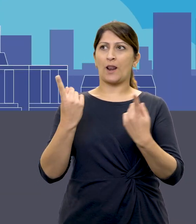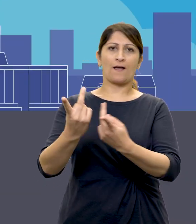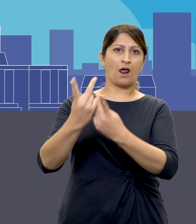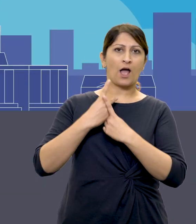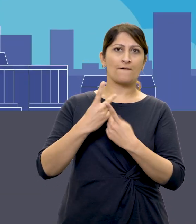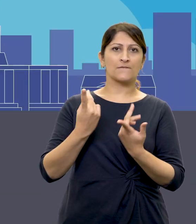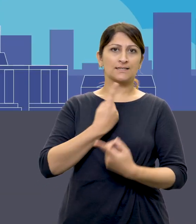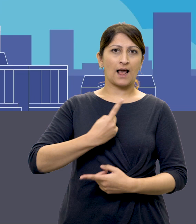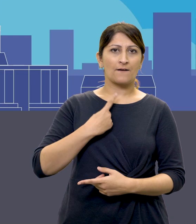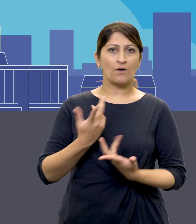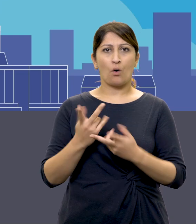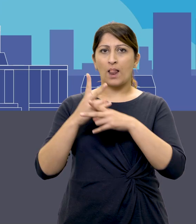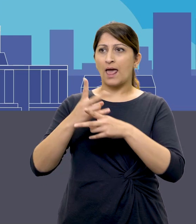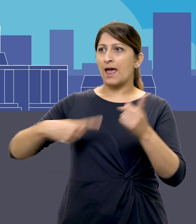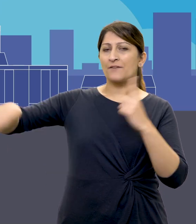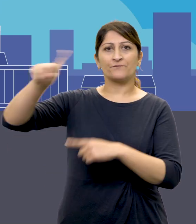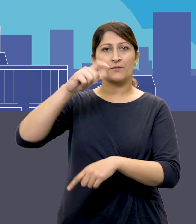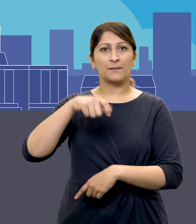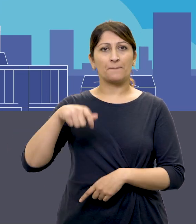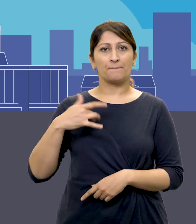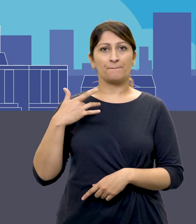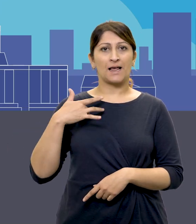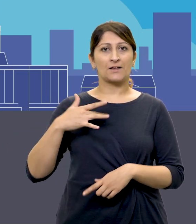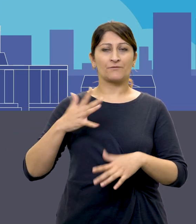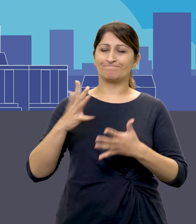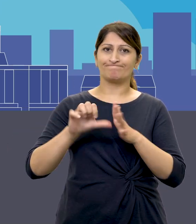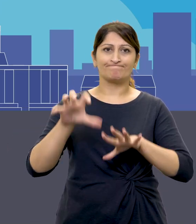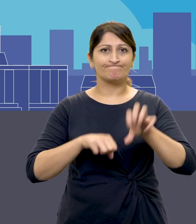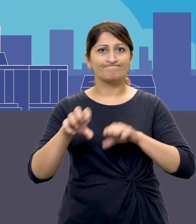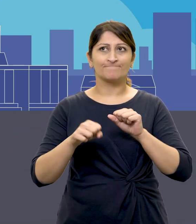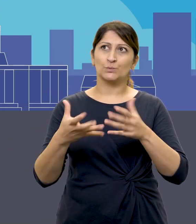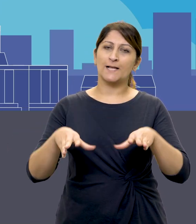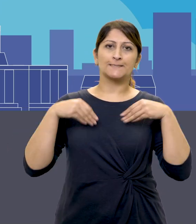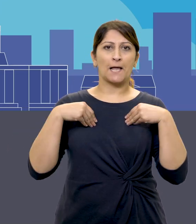to look after themselves or where they live and they struggle to accept the help they need.